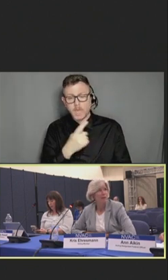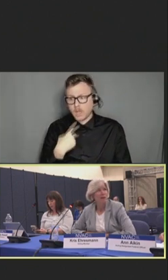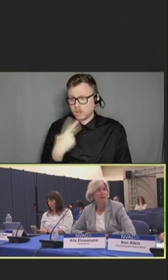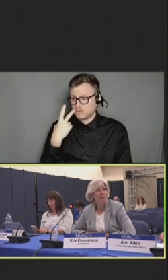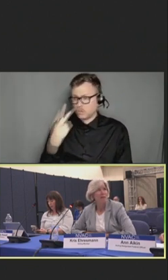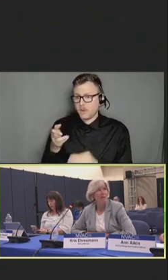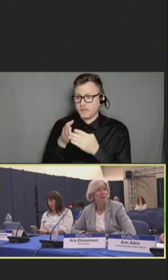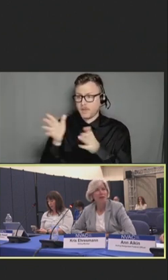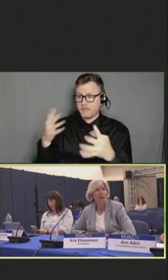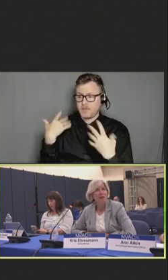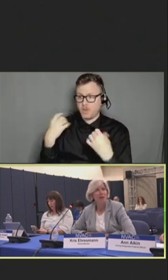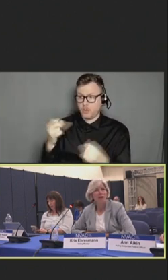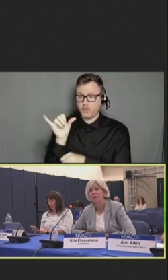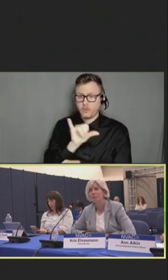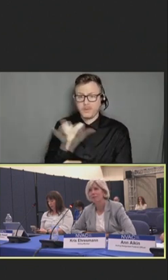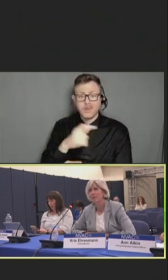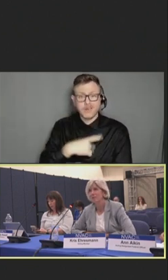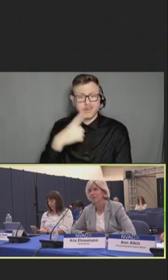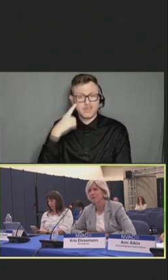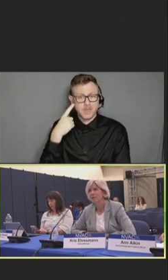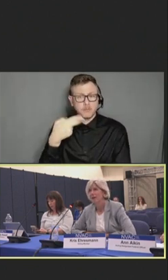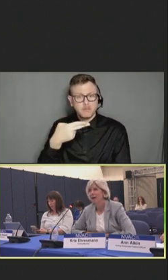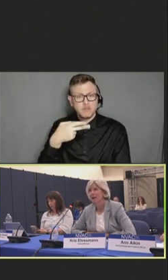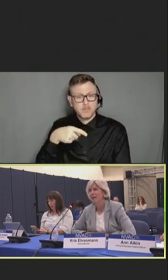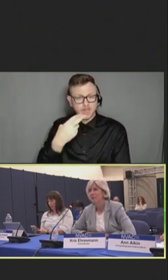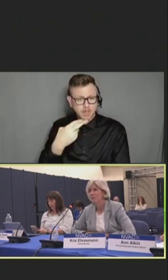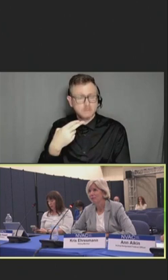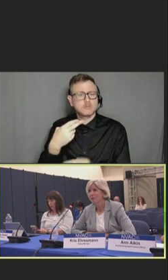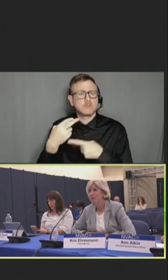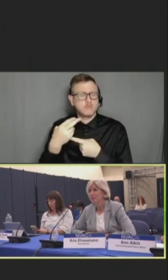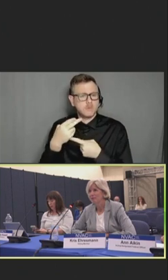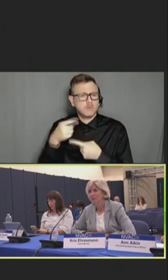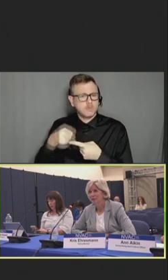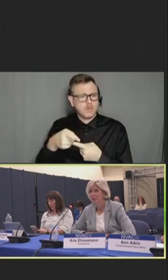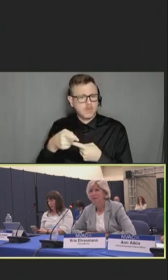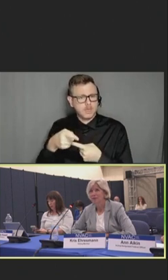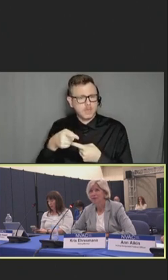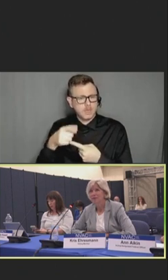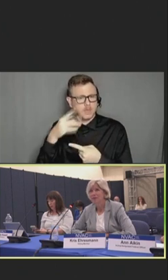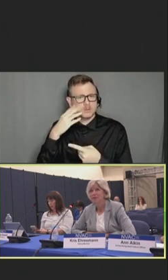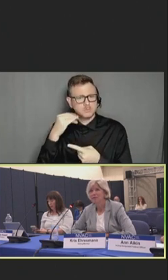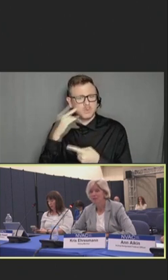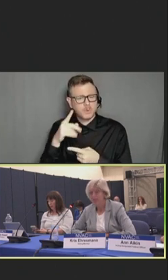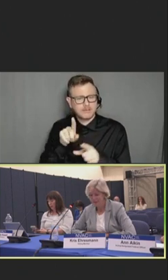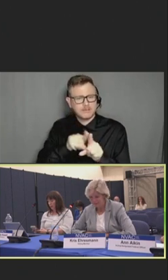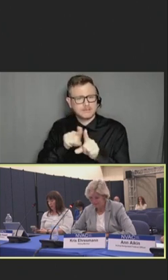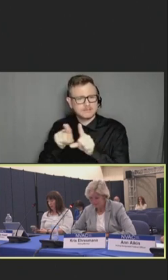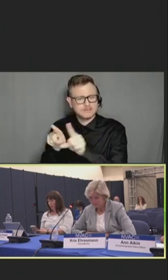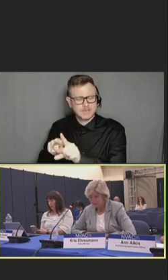And so, I think our public health professionals are experiencing the same sense of fatigue